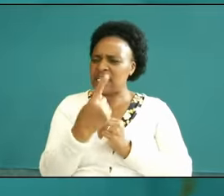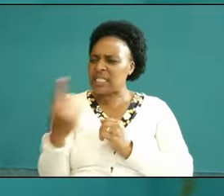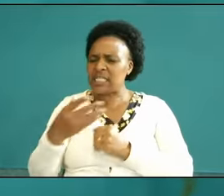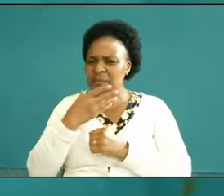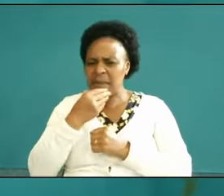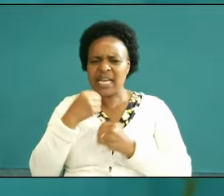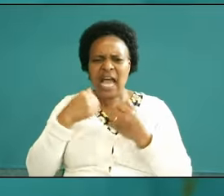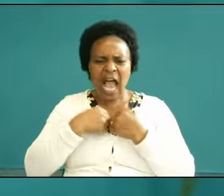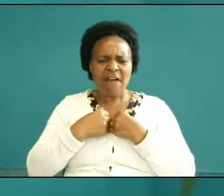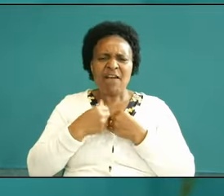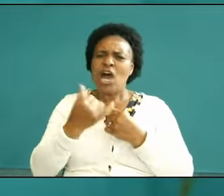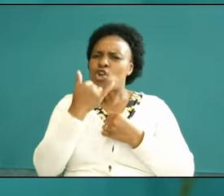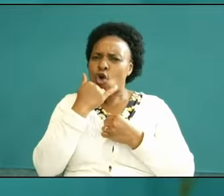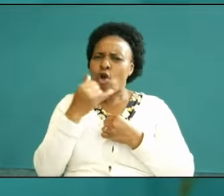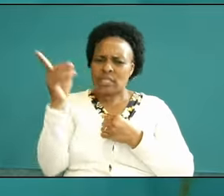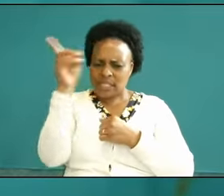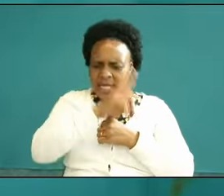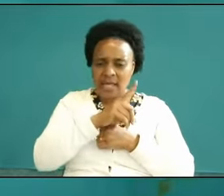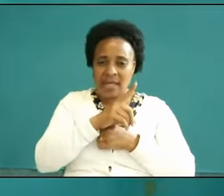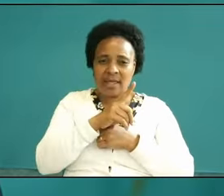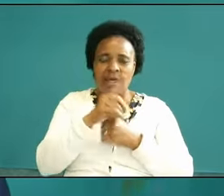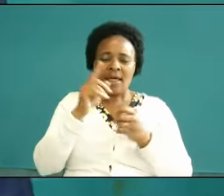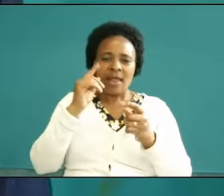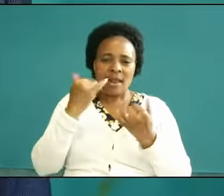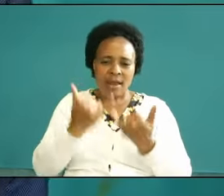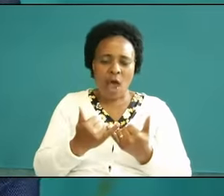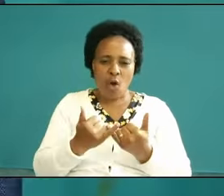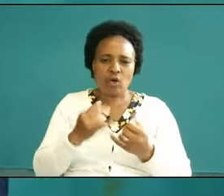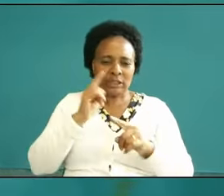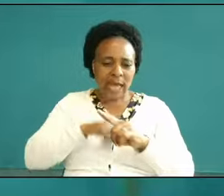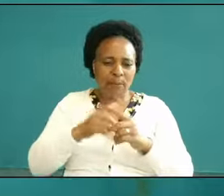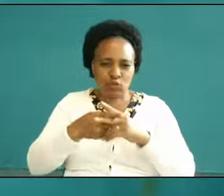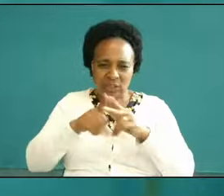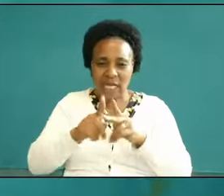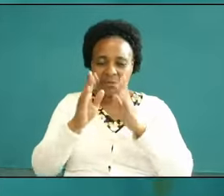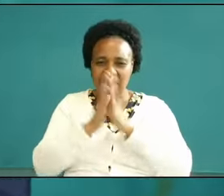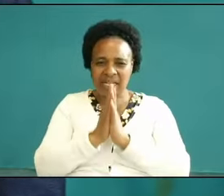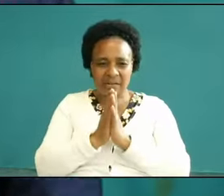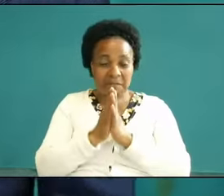so this is your evil day you are so even to pray I don't know whether you've been there before when